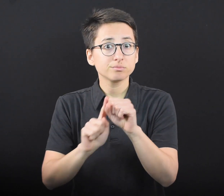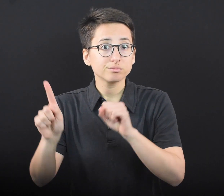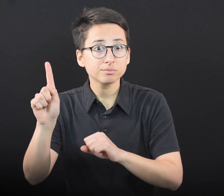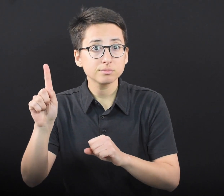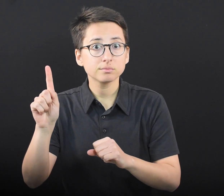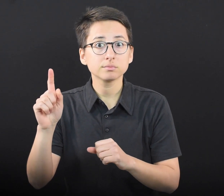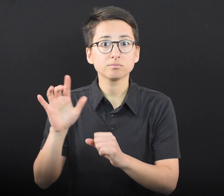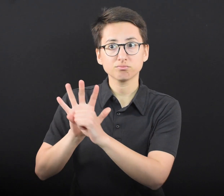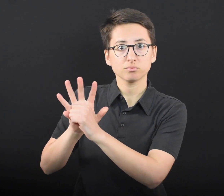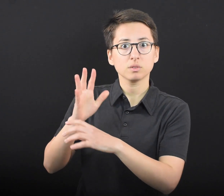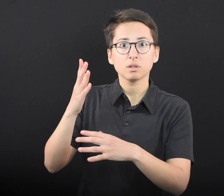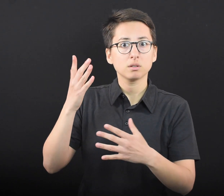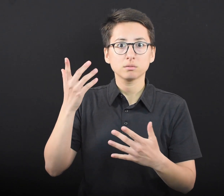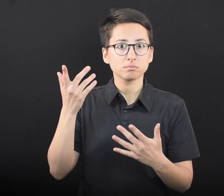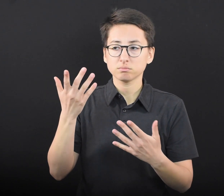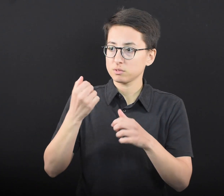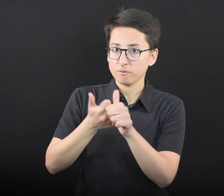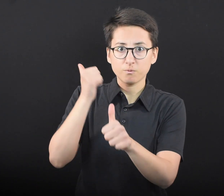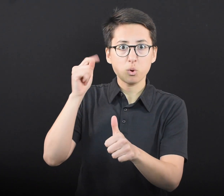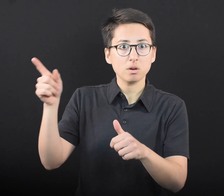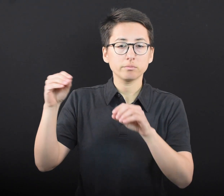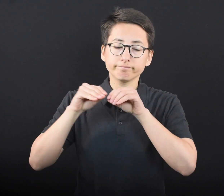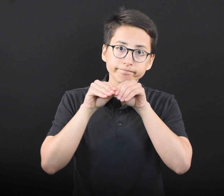and avoided having them overwhelm our state.